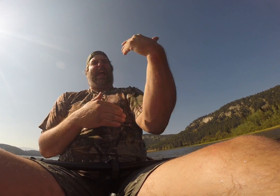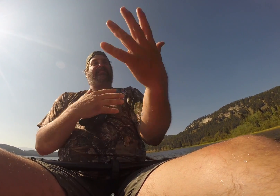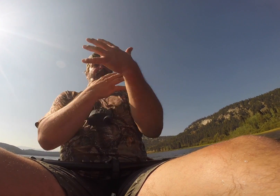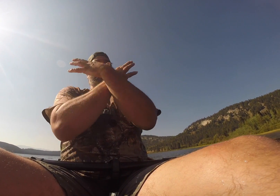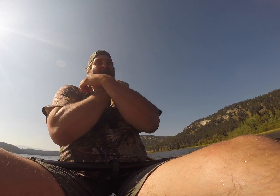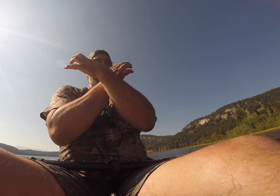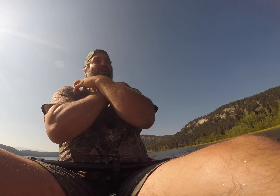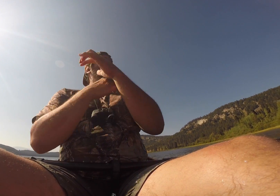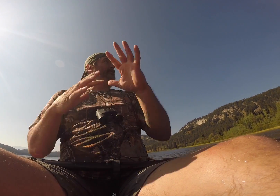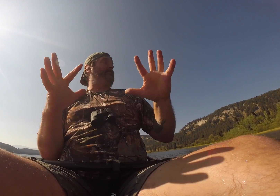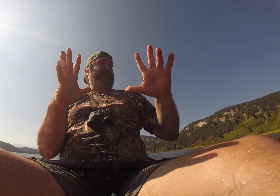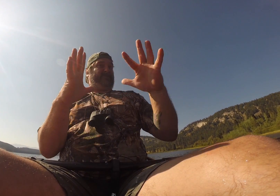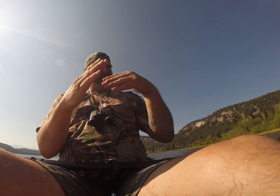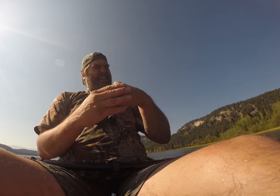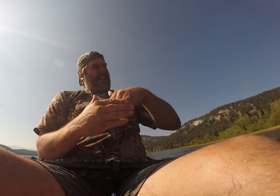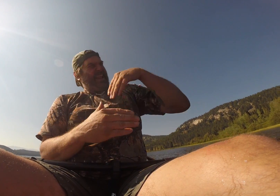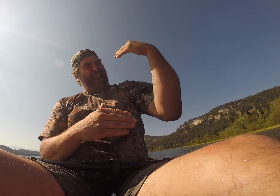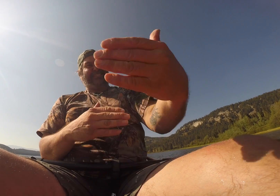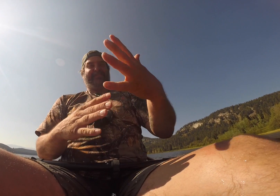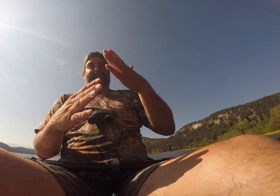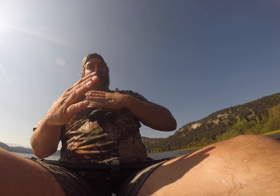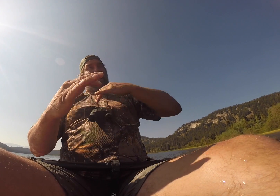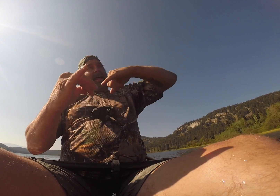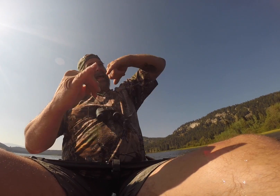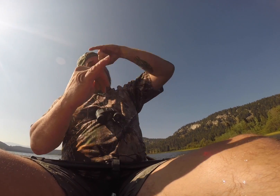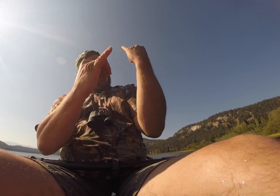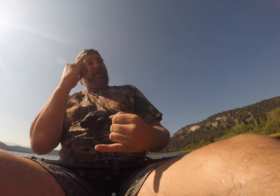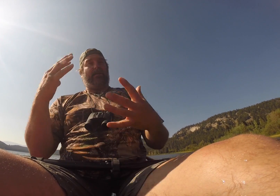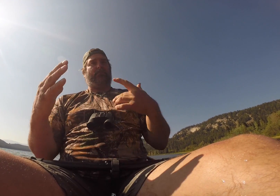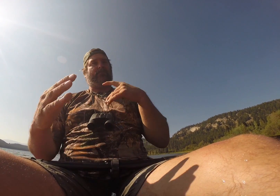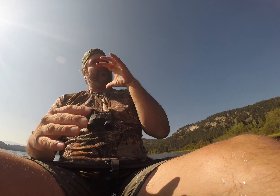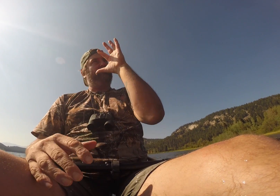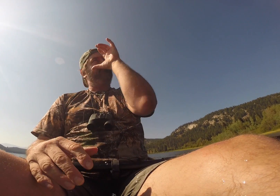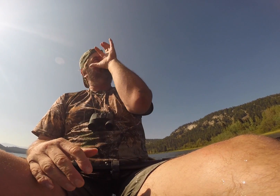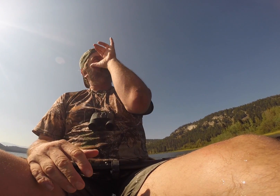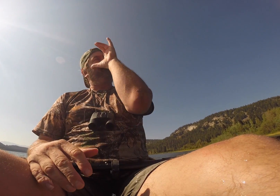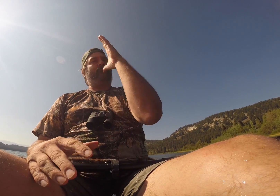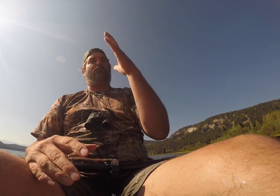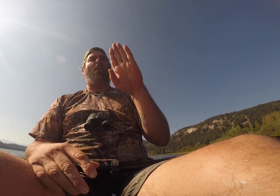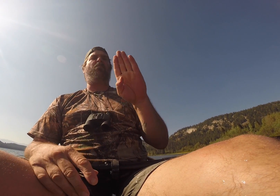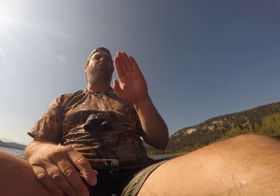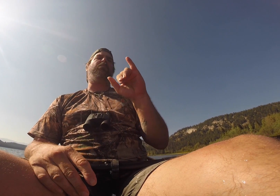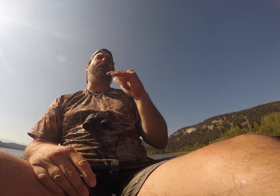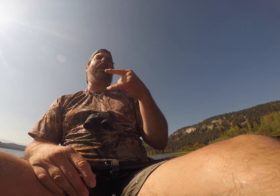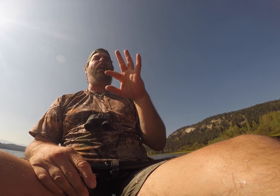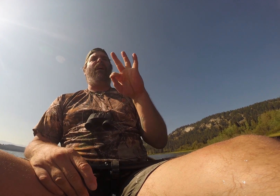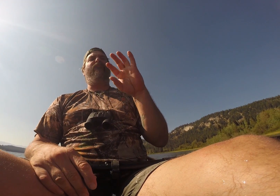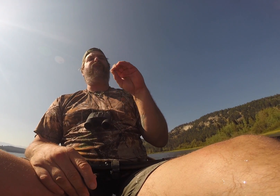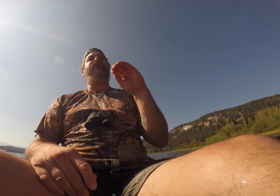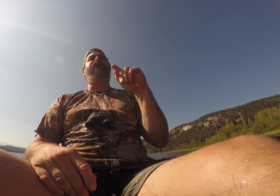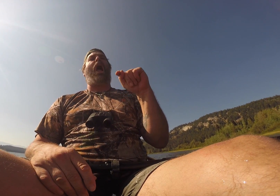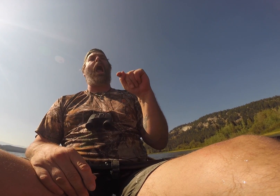Now next Bear My next last search BIG FOOT